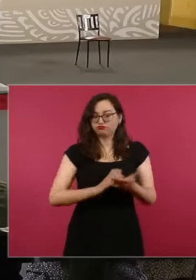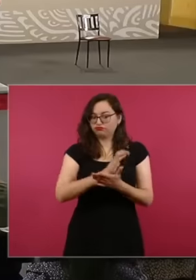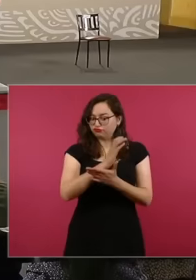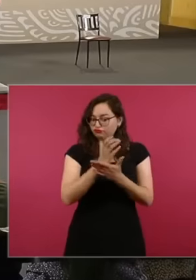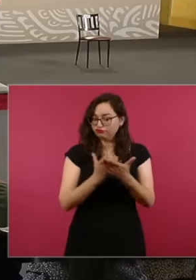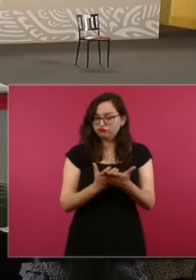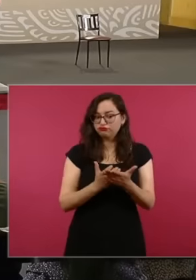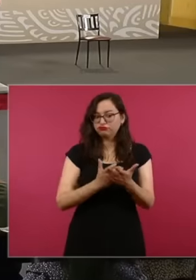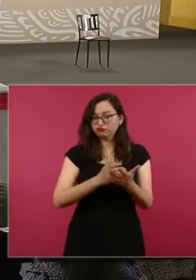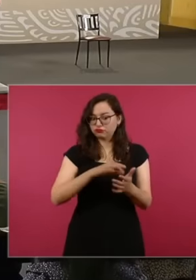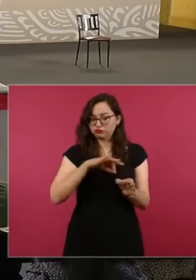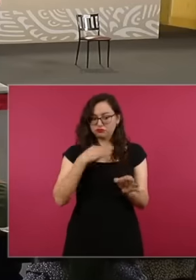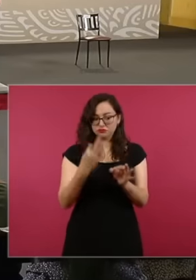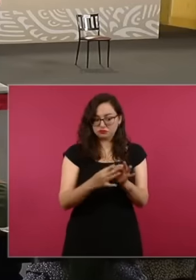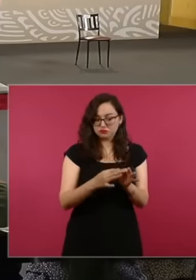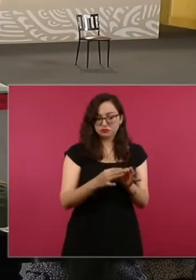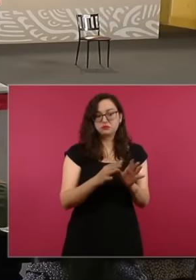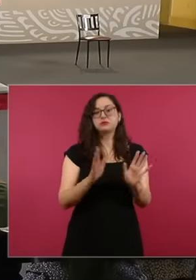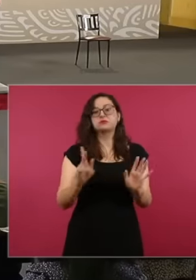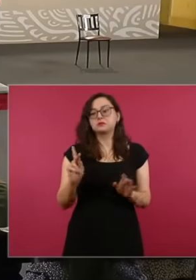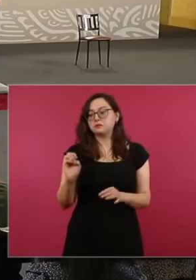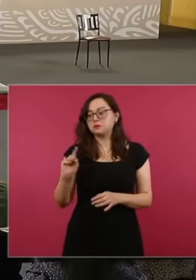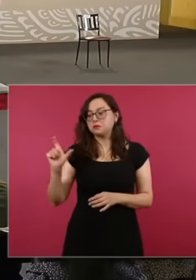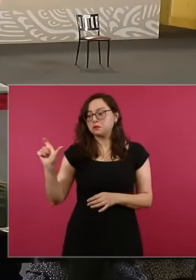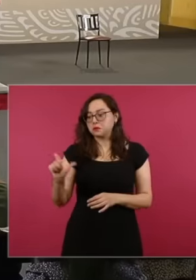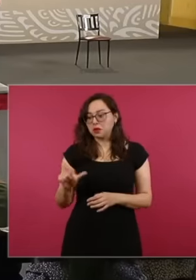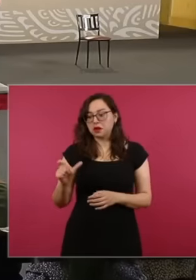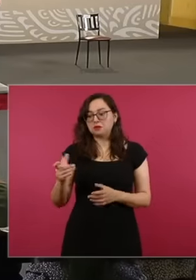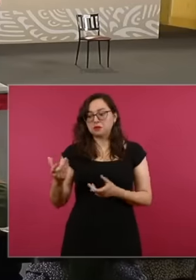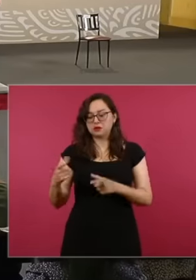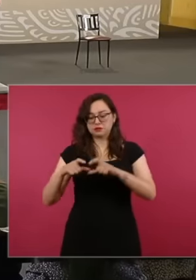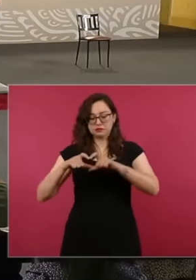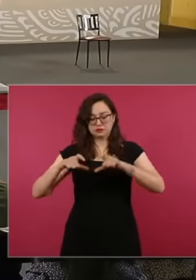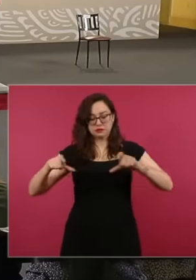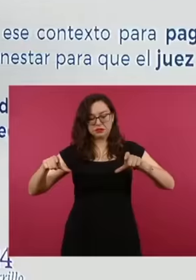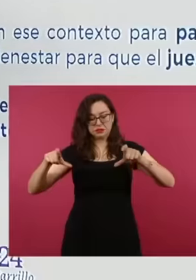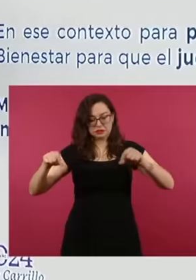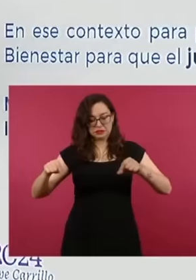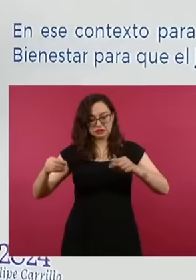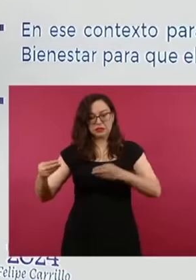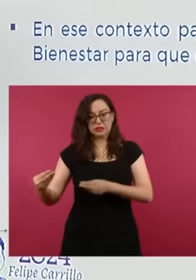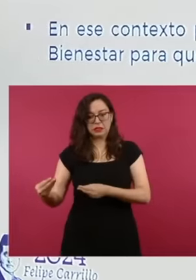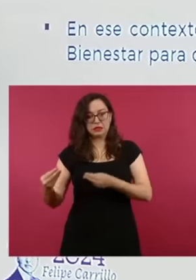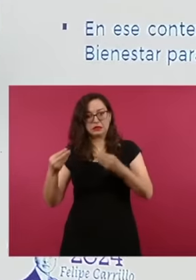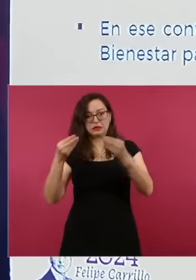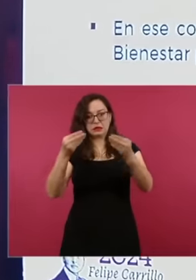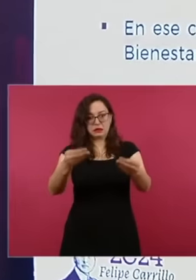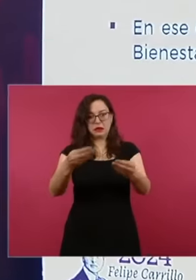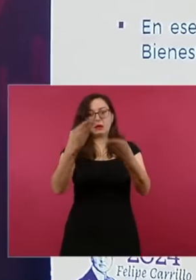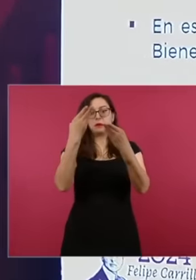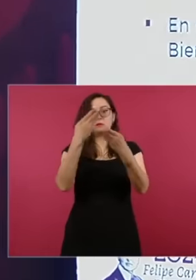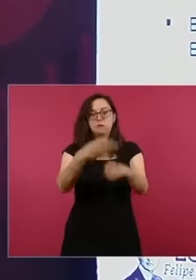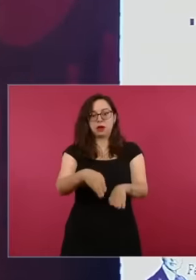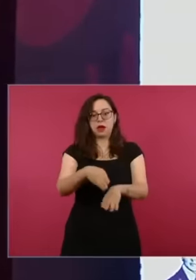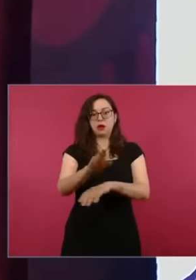to be paid. Pemex delivered a deposit note to the welfare bank, which is the legal entity